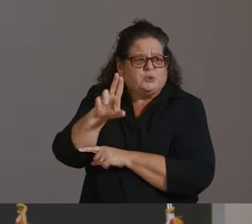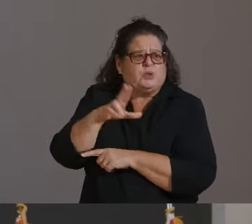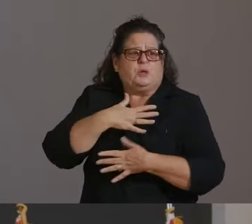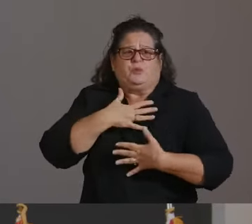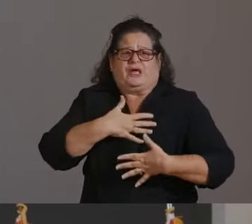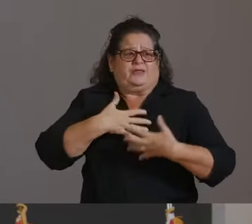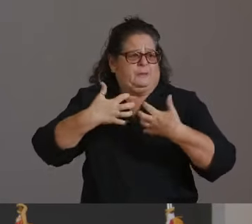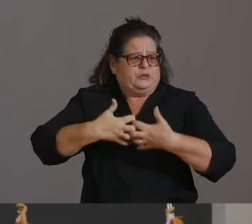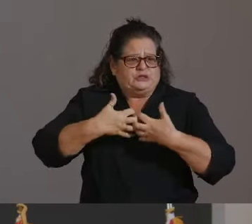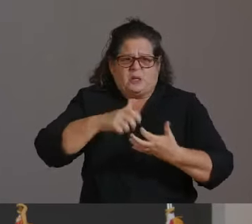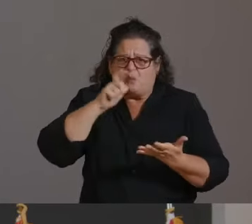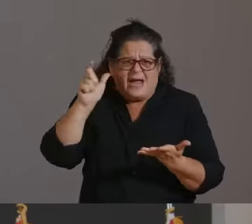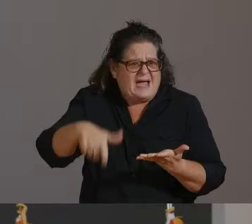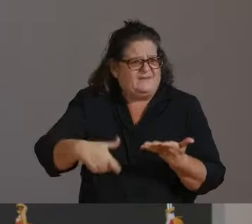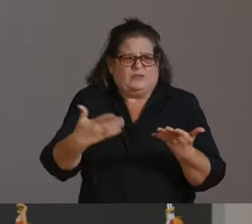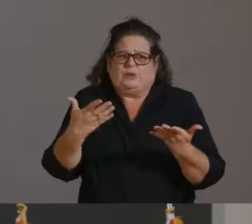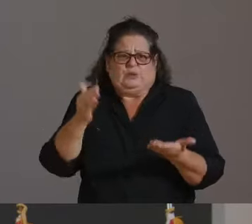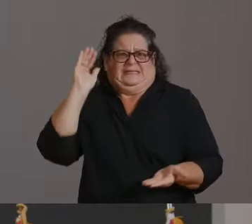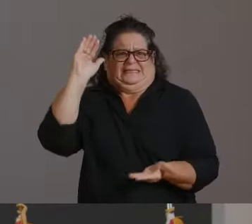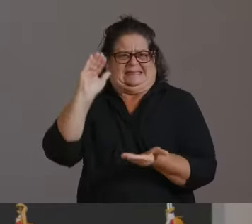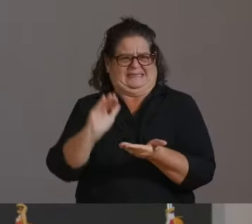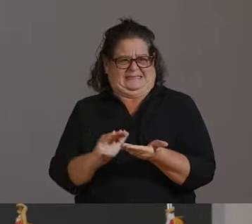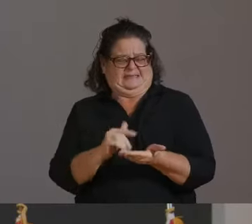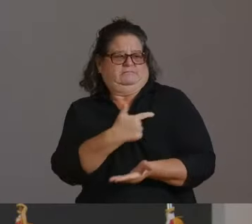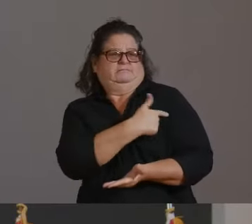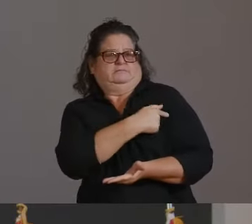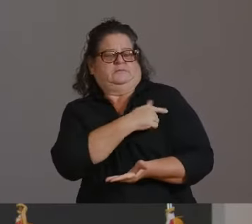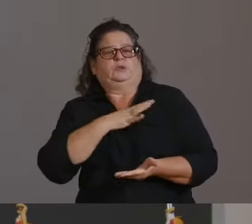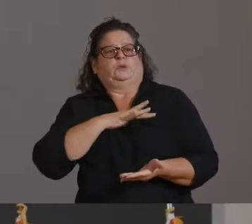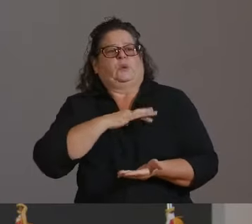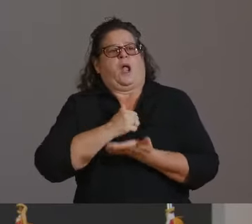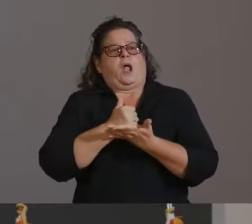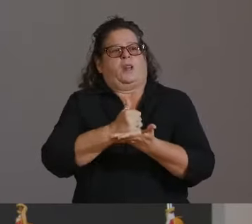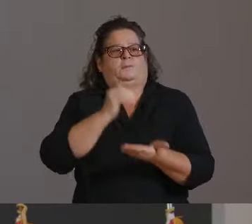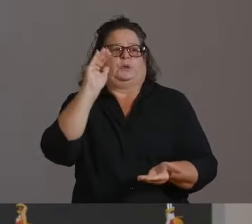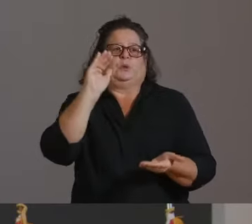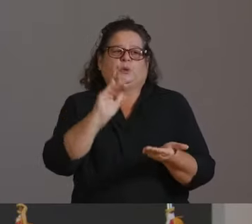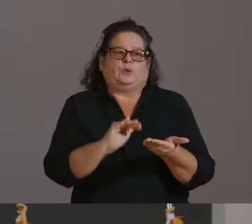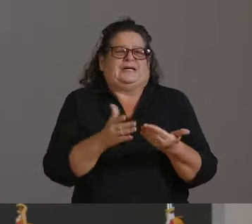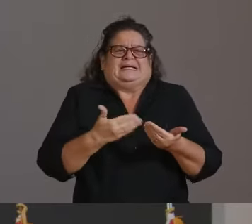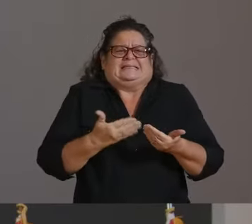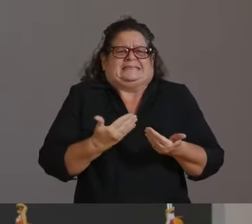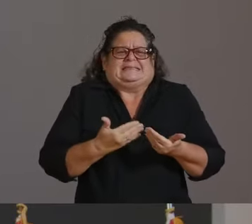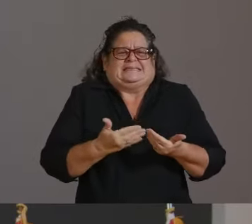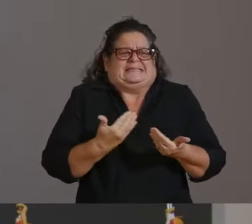SO THESE ARE SIMPLE THINGS THAT YOU CAN DO TO SIGNIFICANTLY REDUCE THE LIKELIHOOD THAT